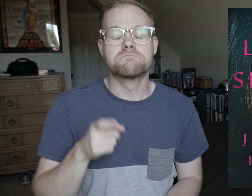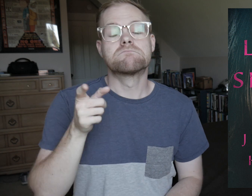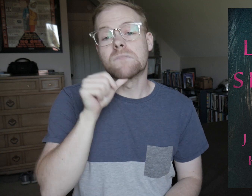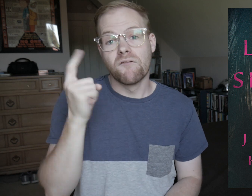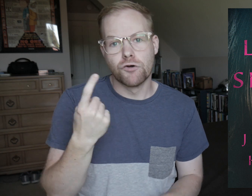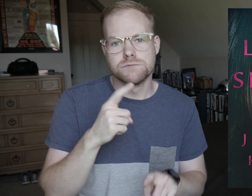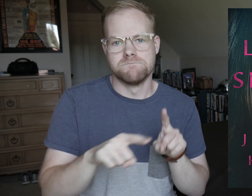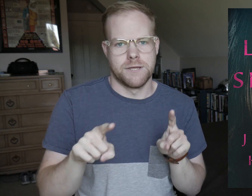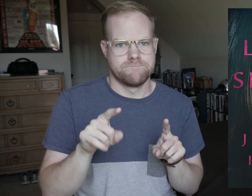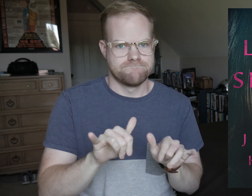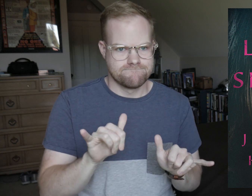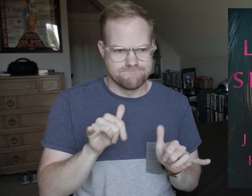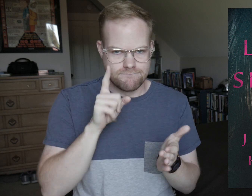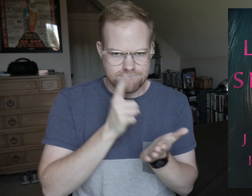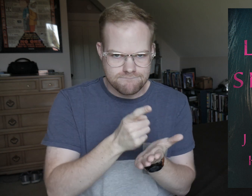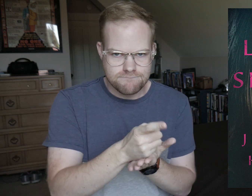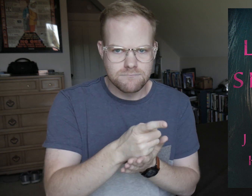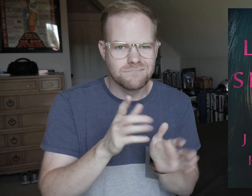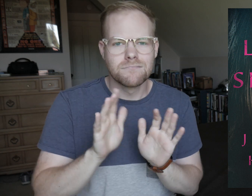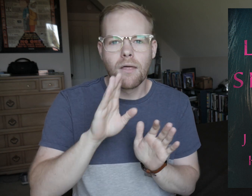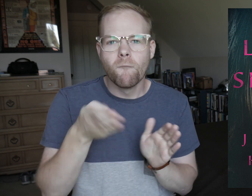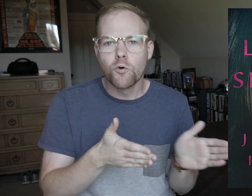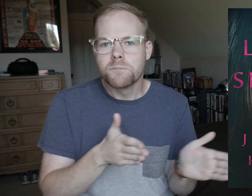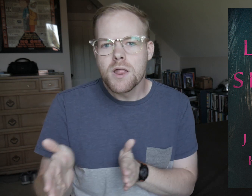He’s not the first, but she’s falling for him and that was never the plan.